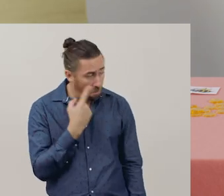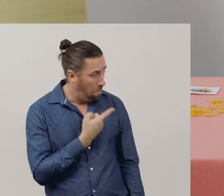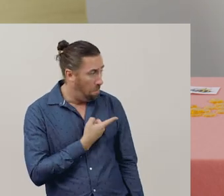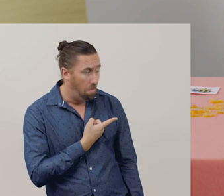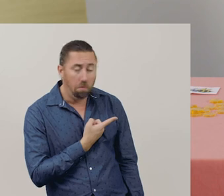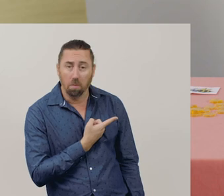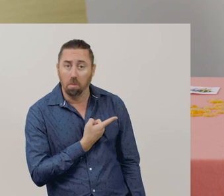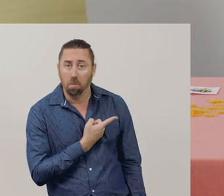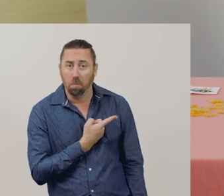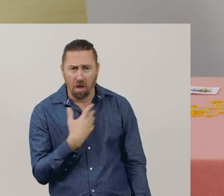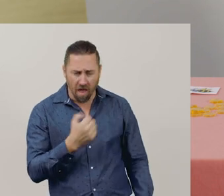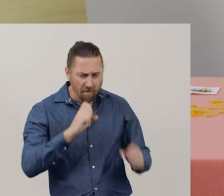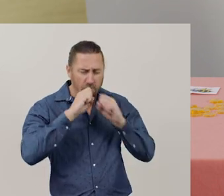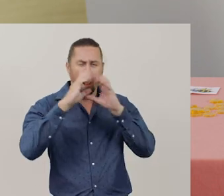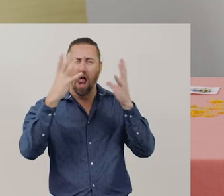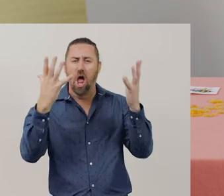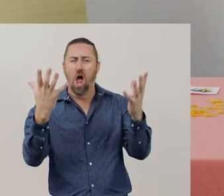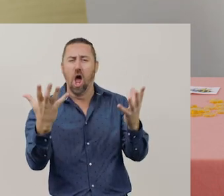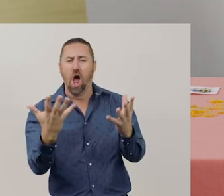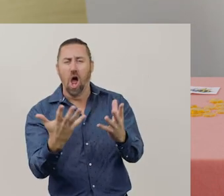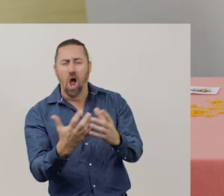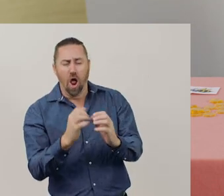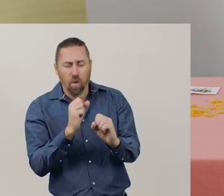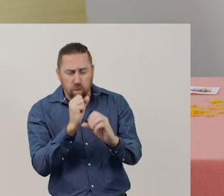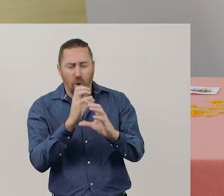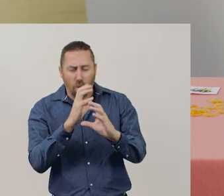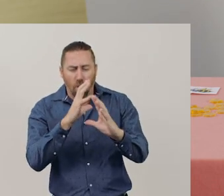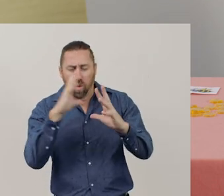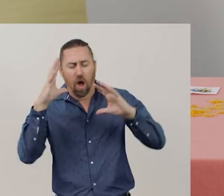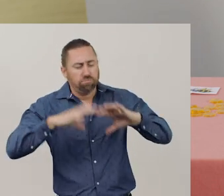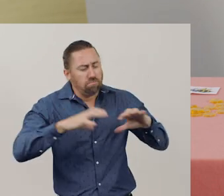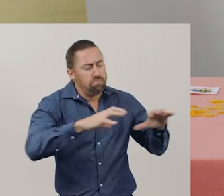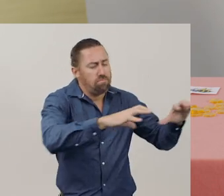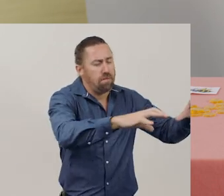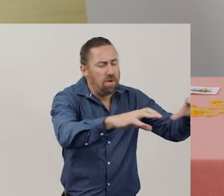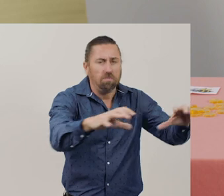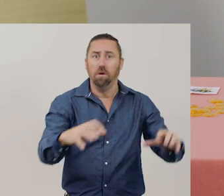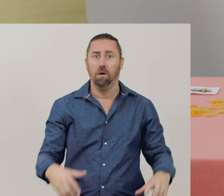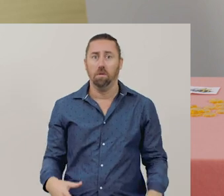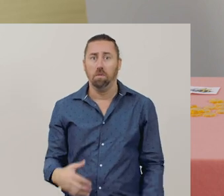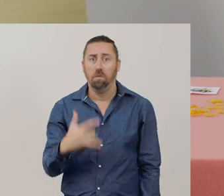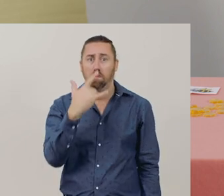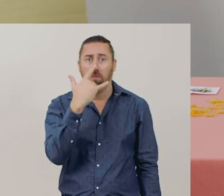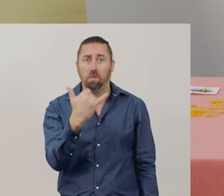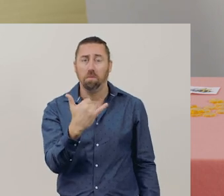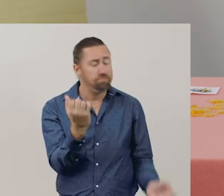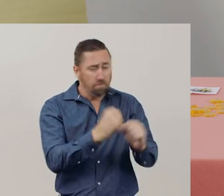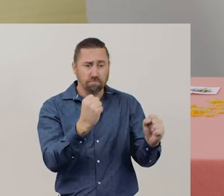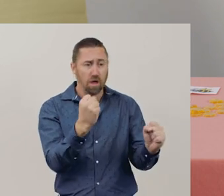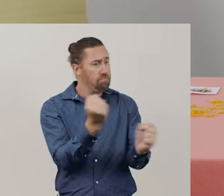I had many balloons that I had blown up but, before we started, some of my balloons burst.